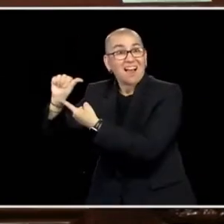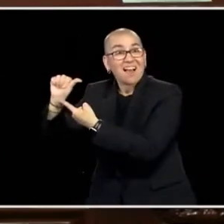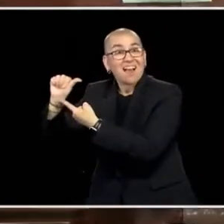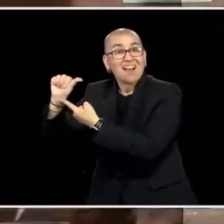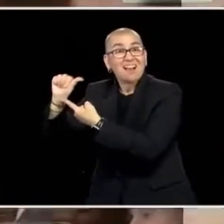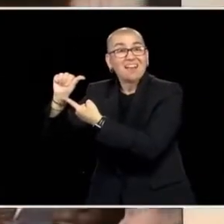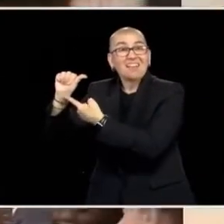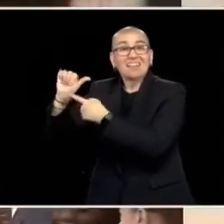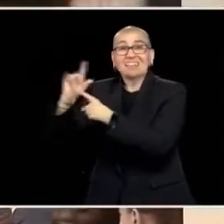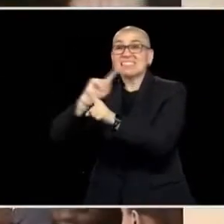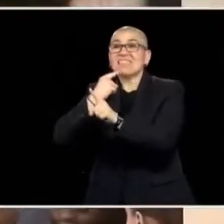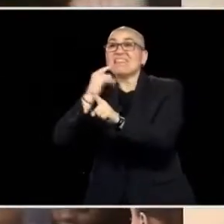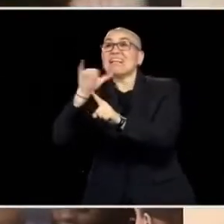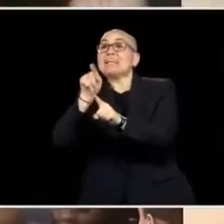TODAY THAT THAT DOESN'T HAPPEN.